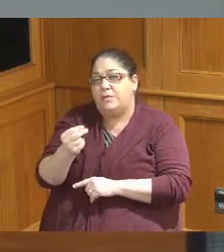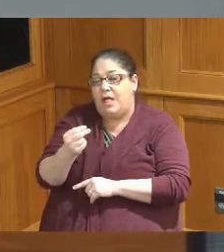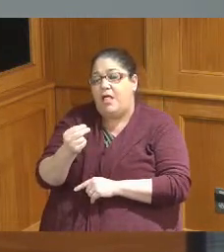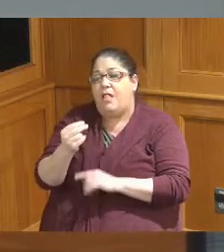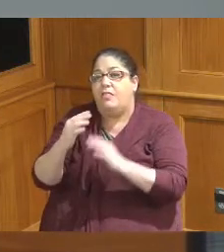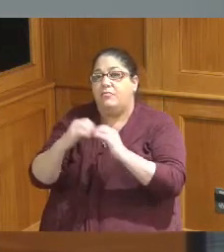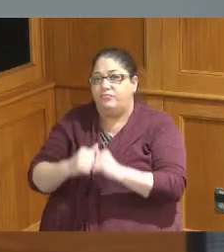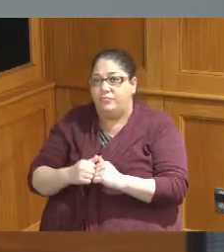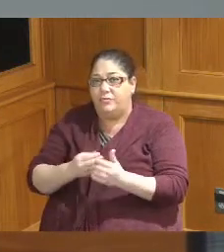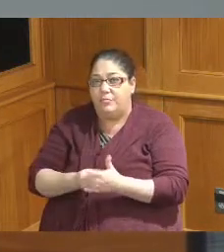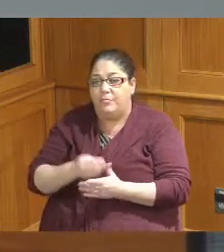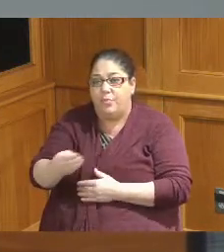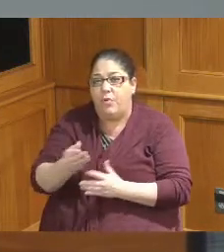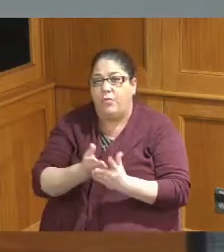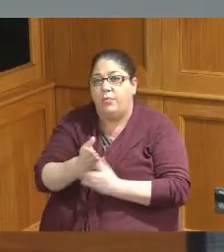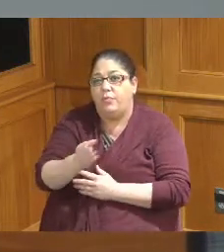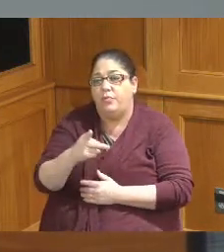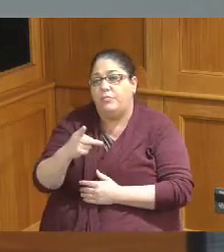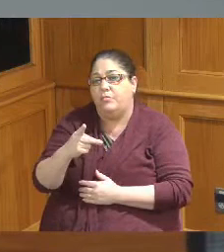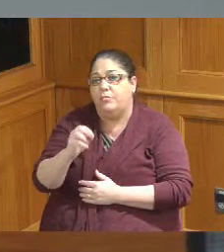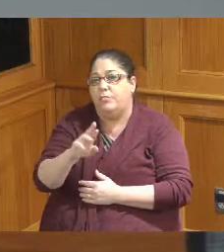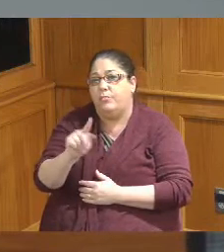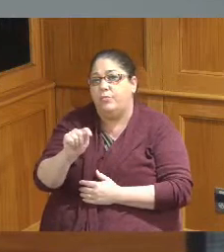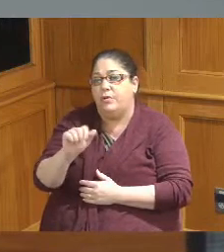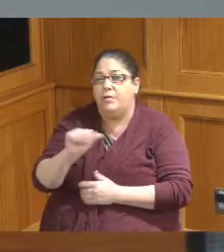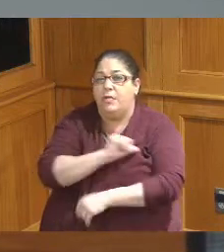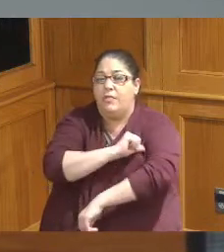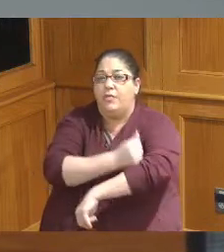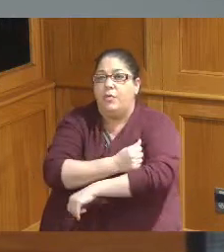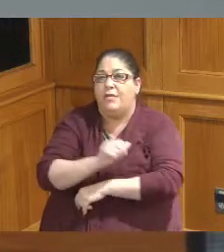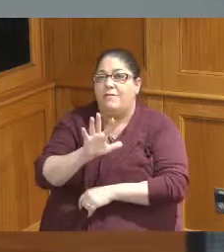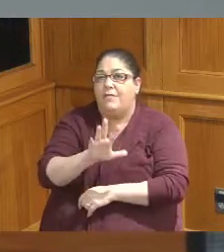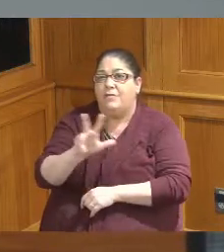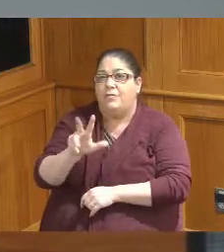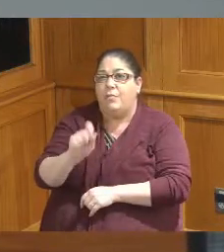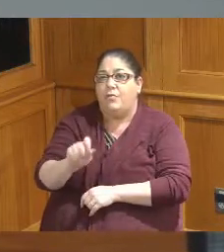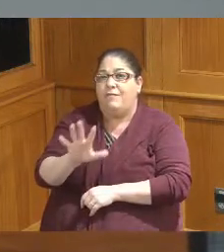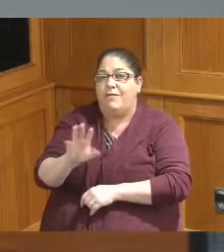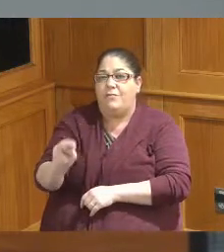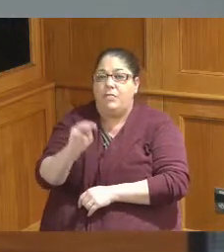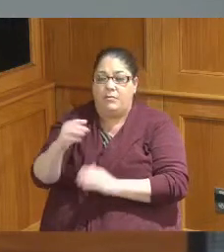Authority total principle of around 50 53 and a half million we're obviously recommending at